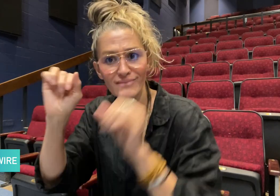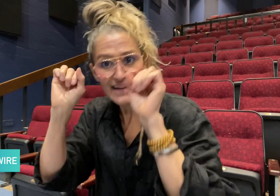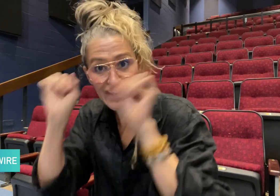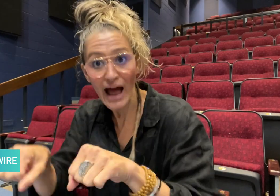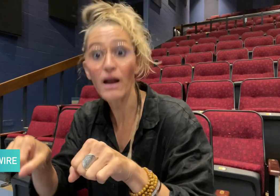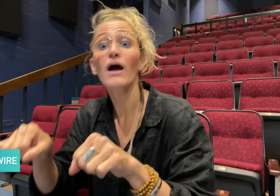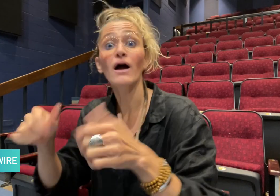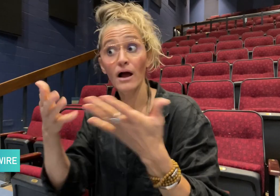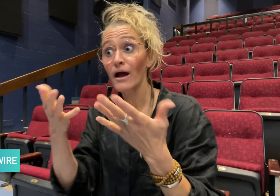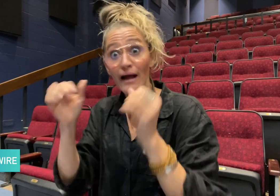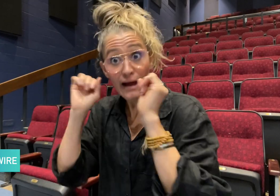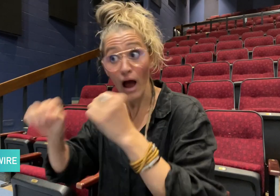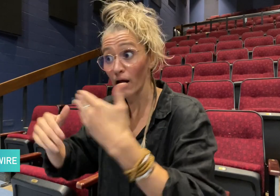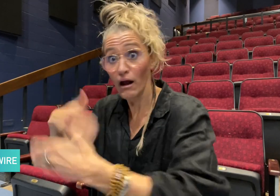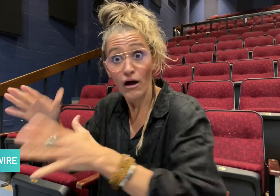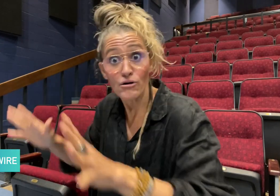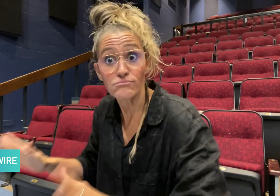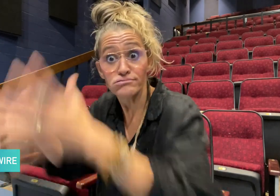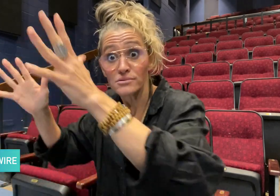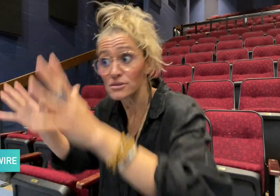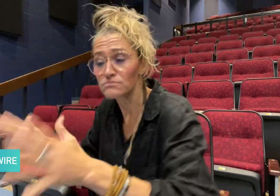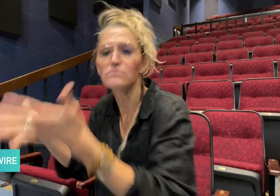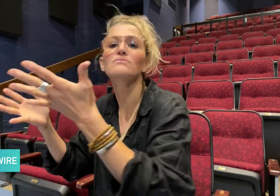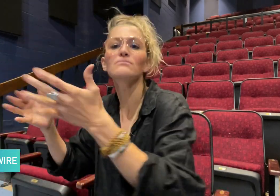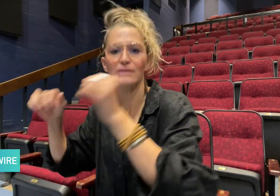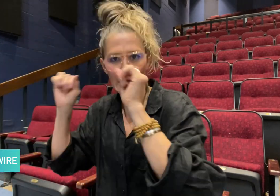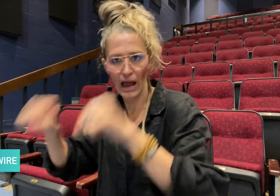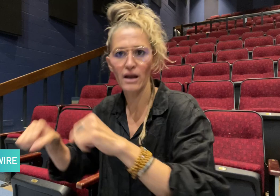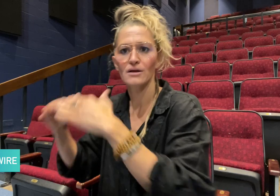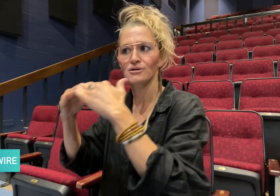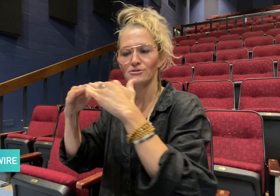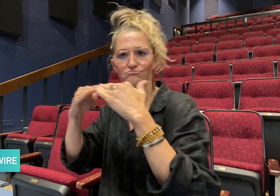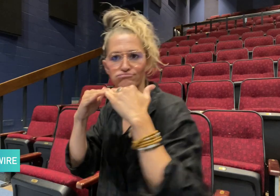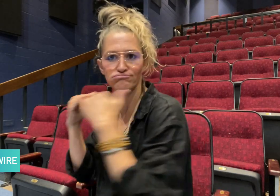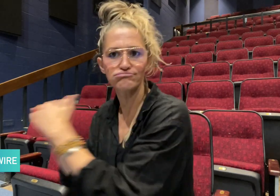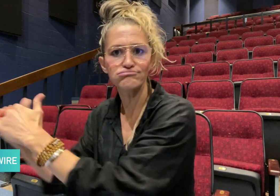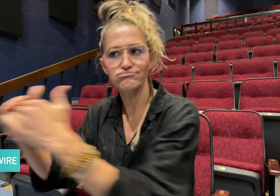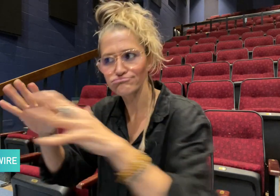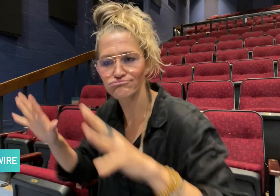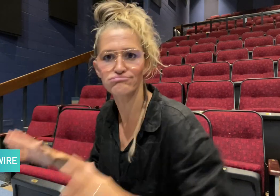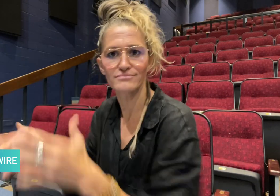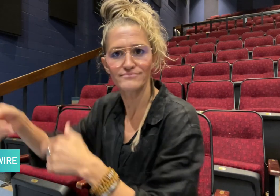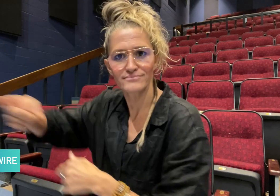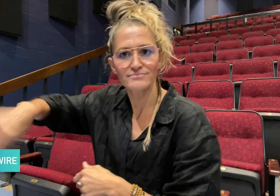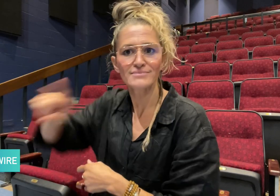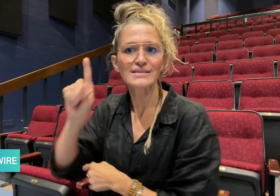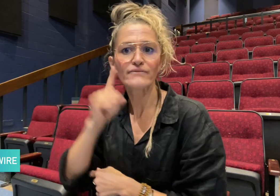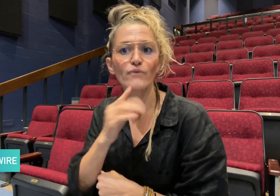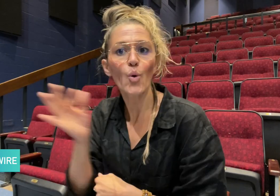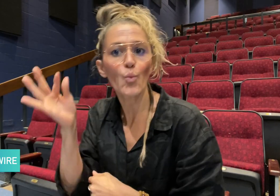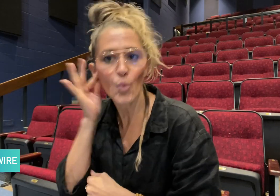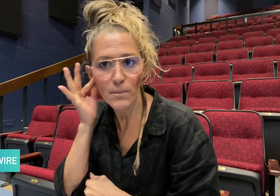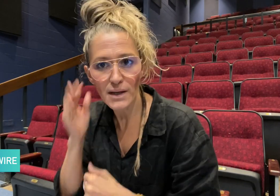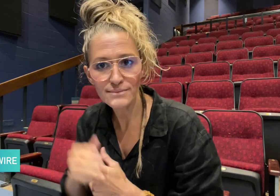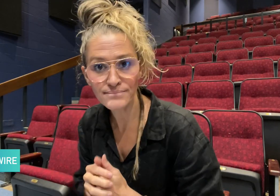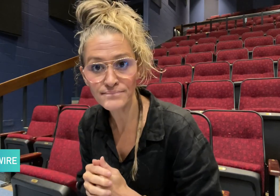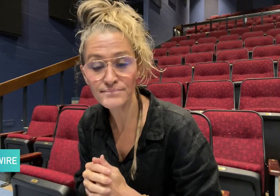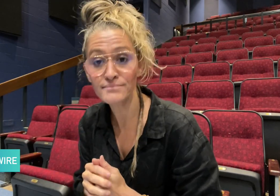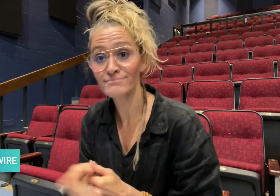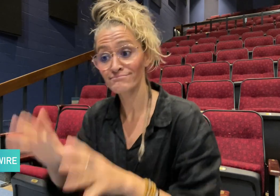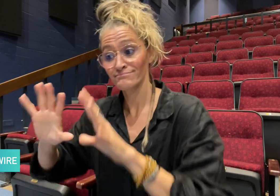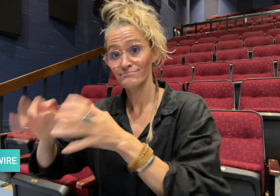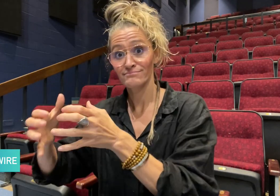chosen paths, which will contribute to achieving equality